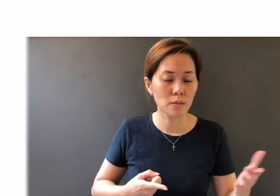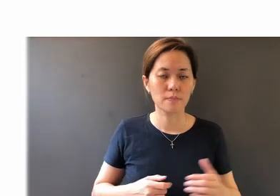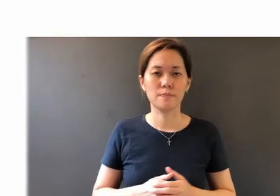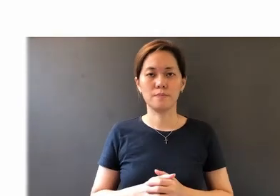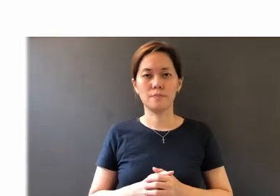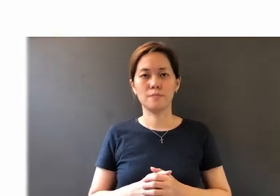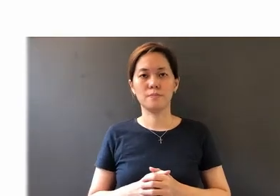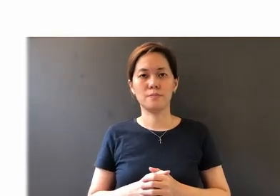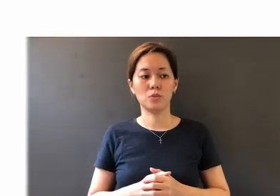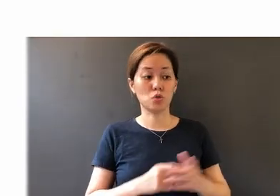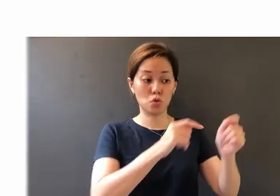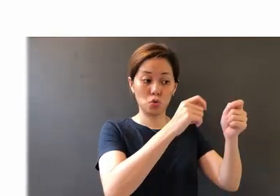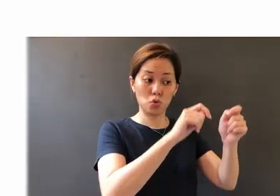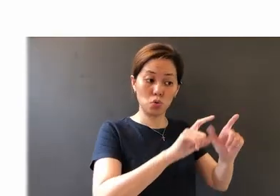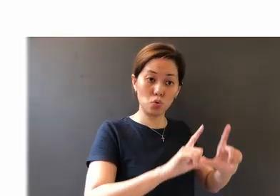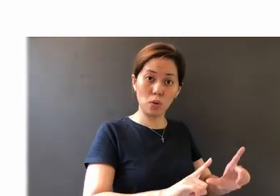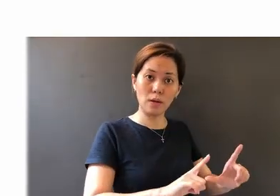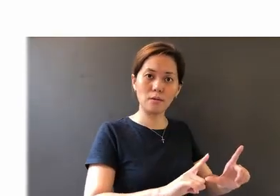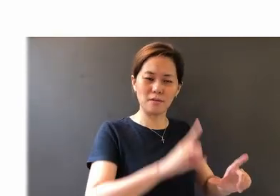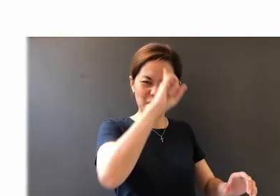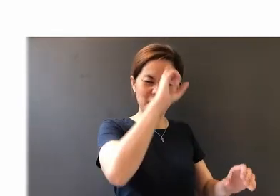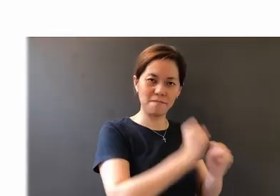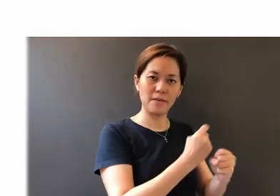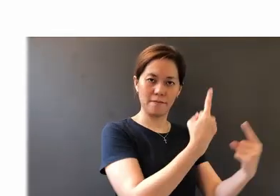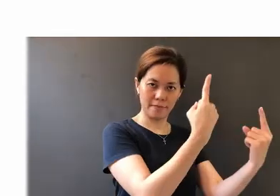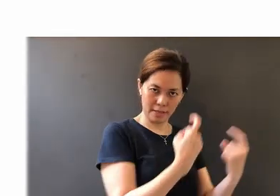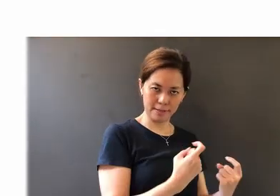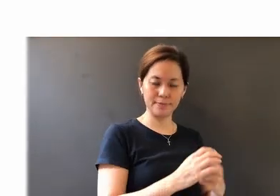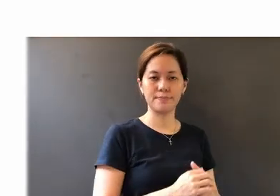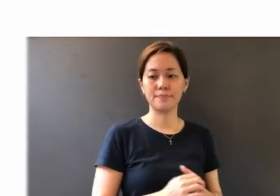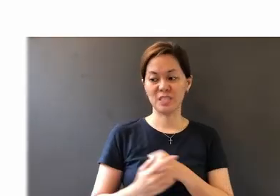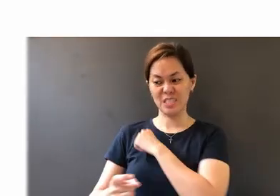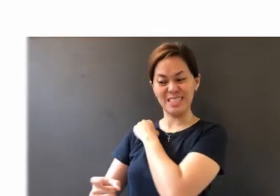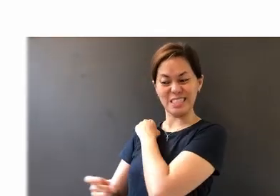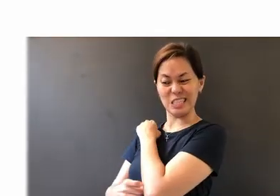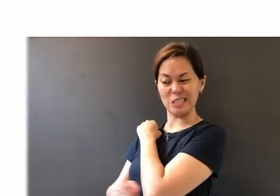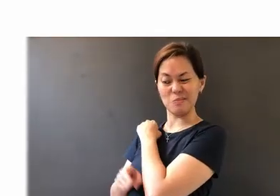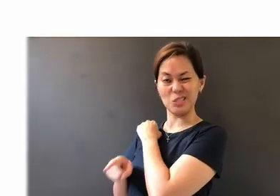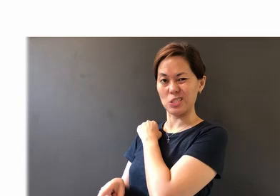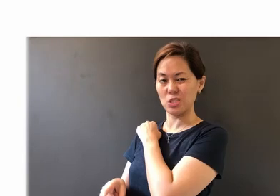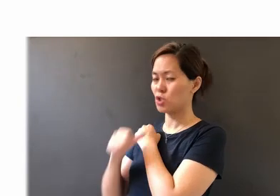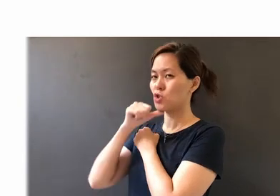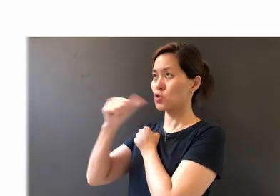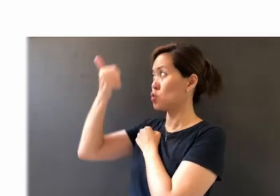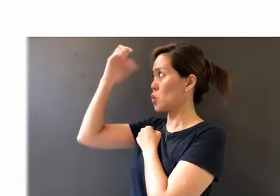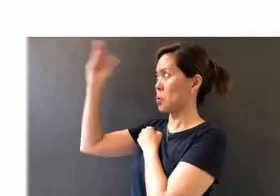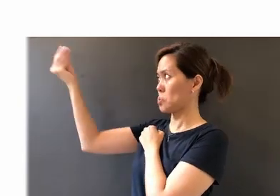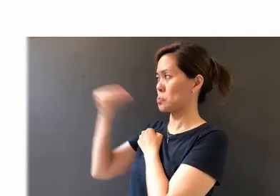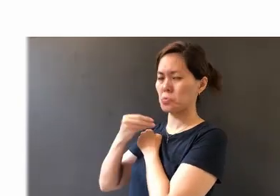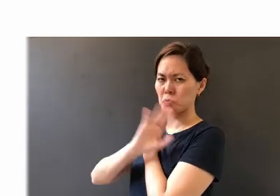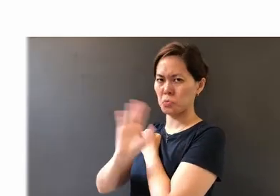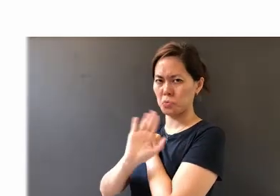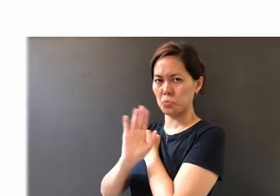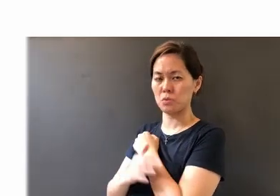is that trials are tests of faith. Temptation is not from God,